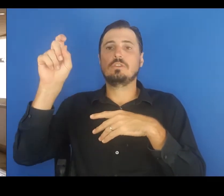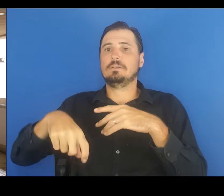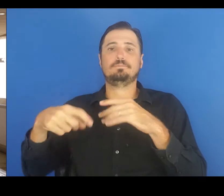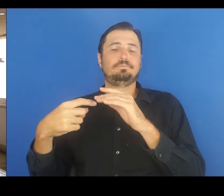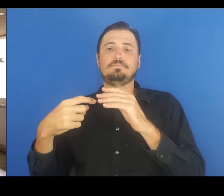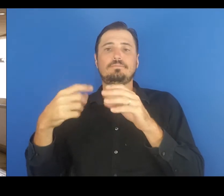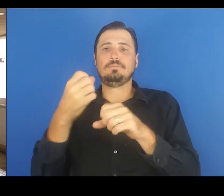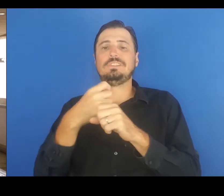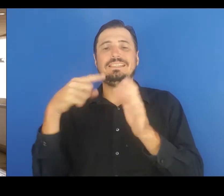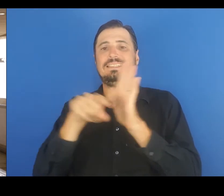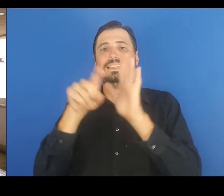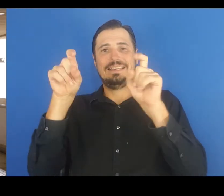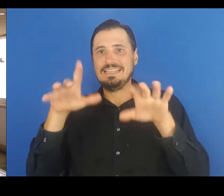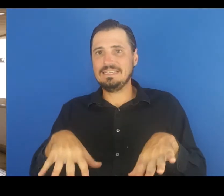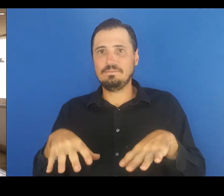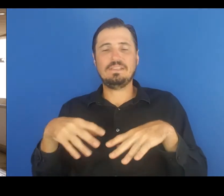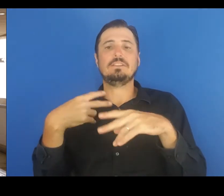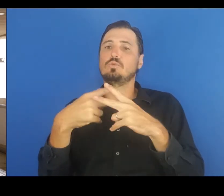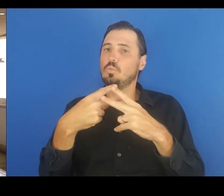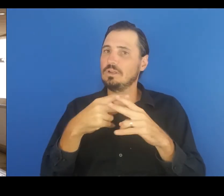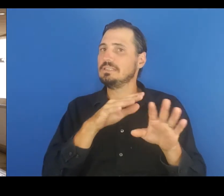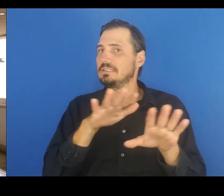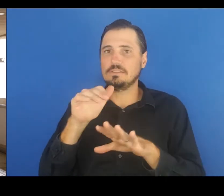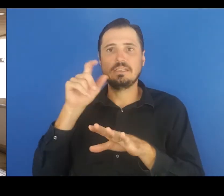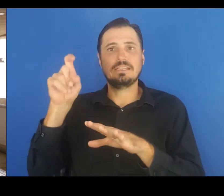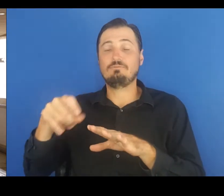with proof of vaccination through the state’s Safe Travels program